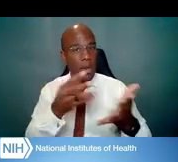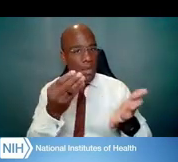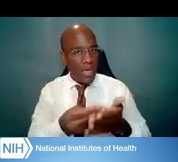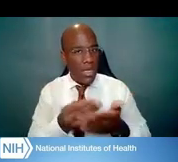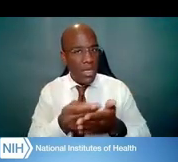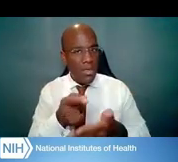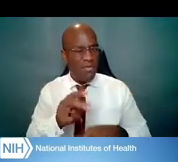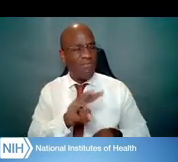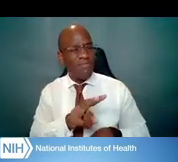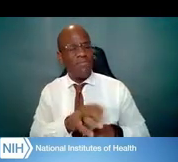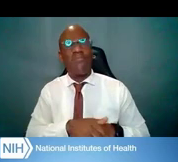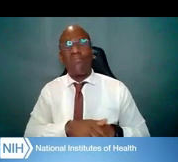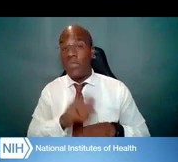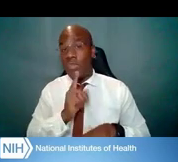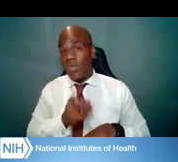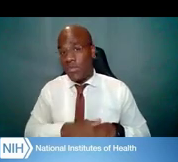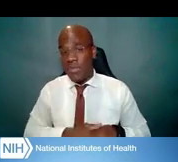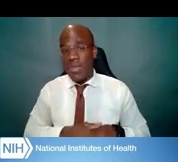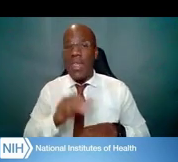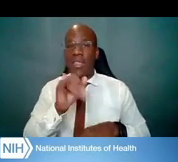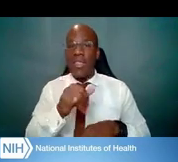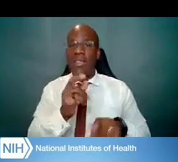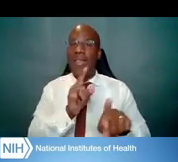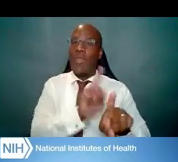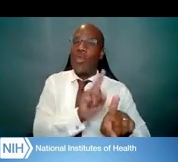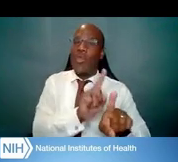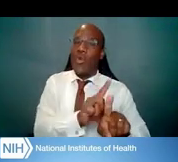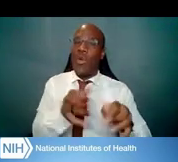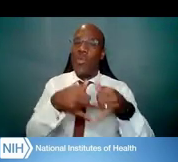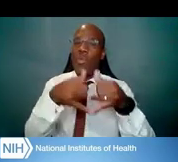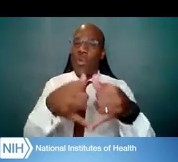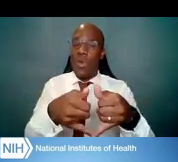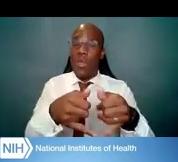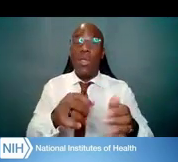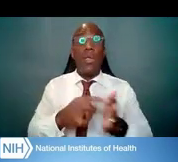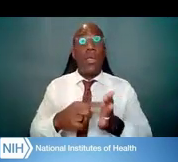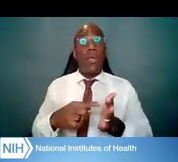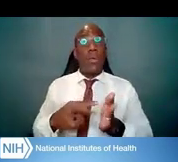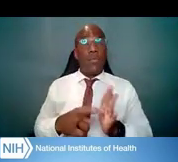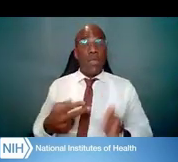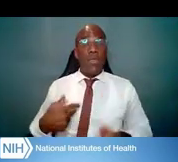It is a mentored award, so we expect your institution